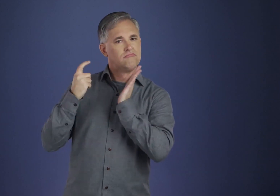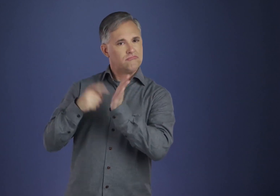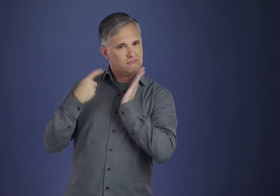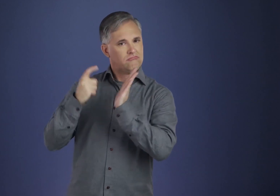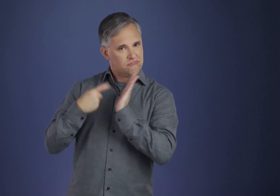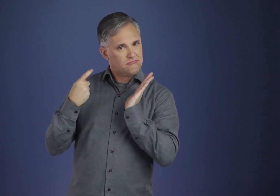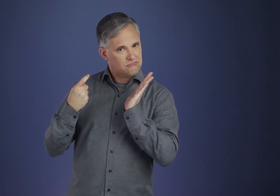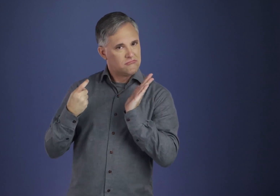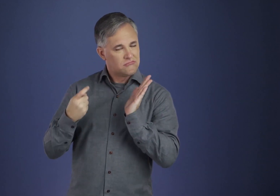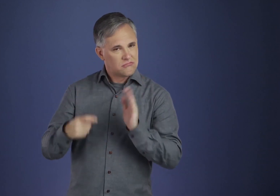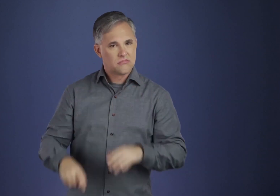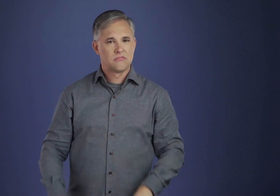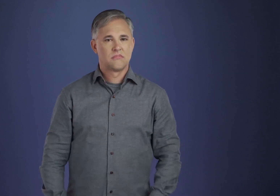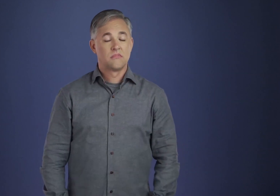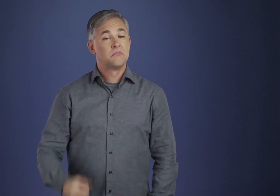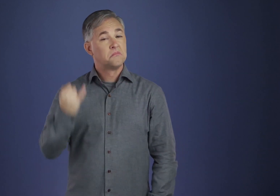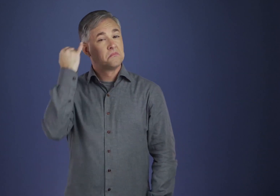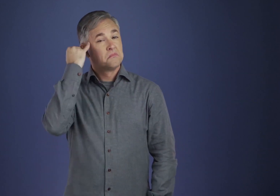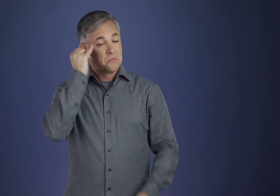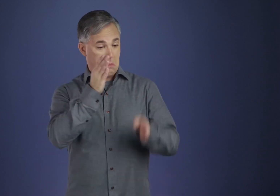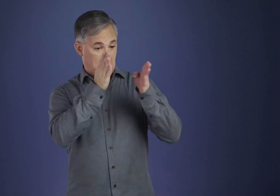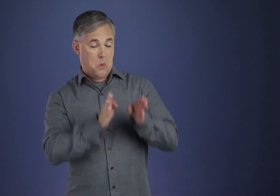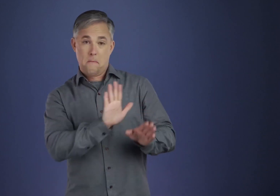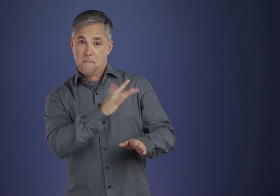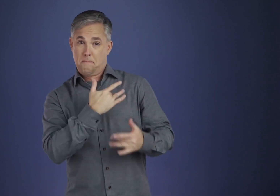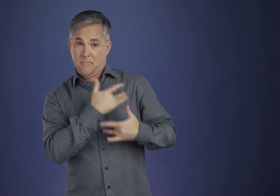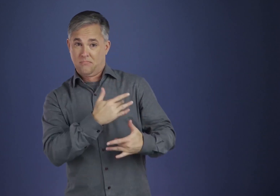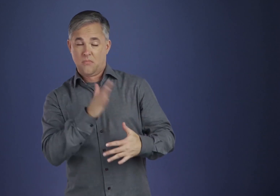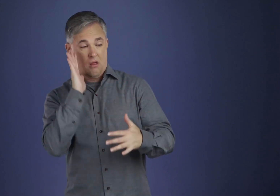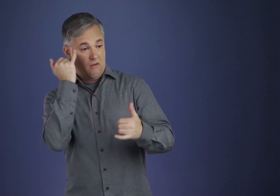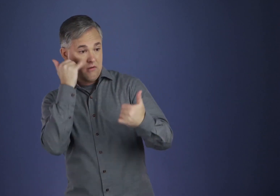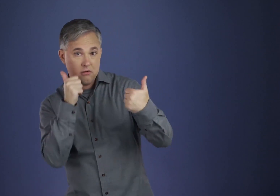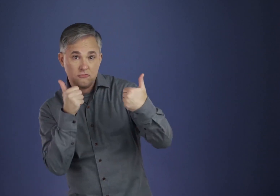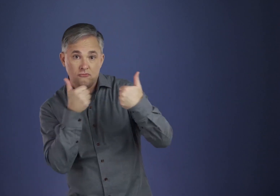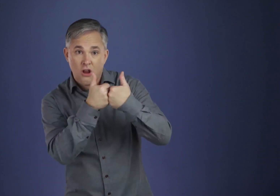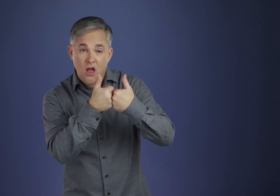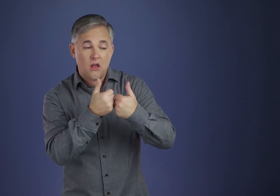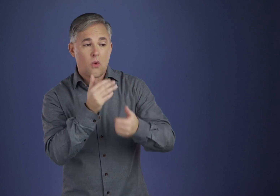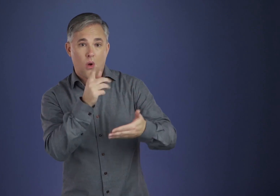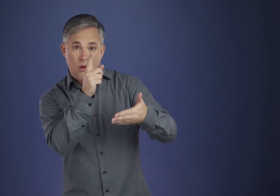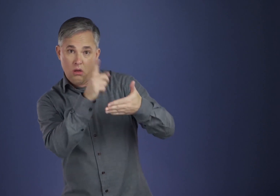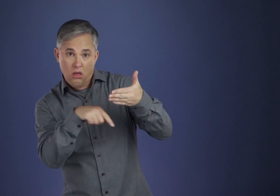with the comfortable assurance that he is acting under God's specific direction.